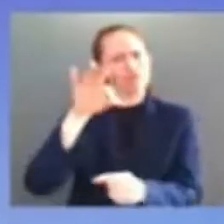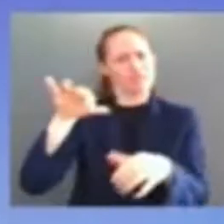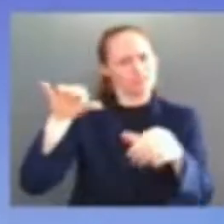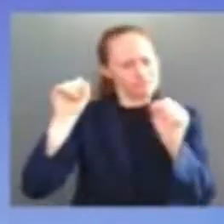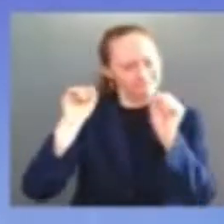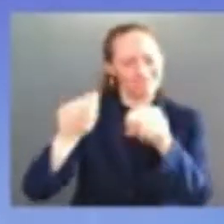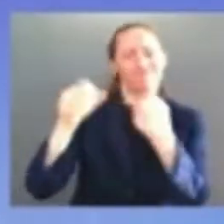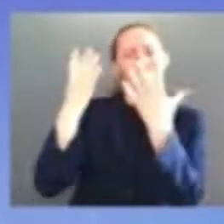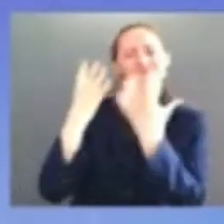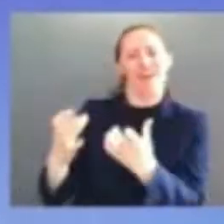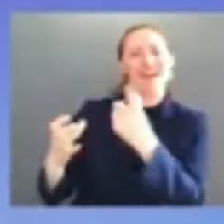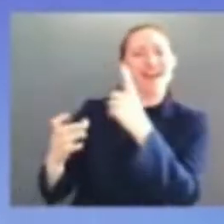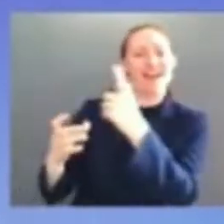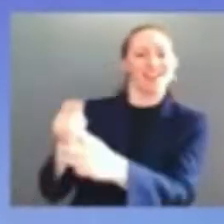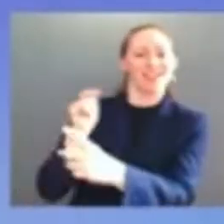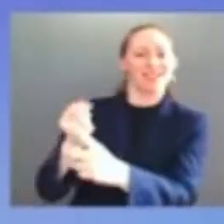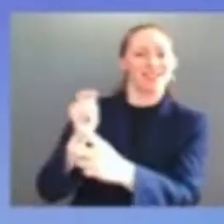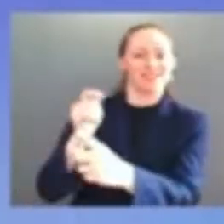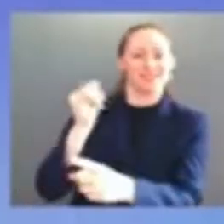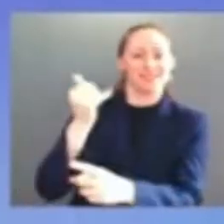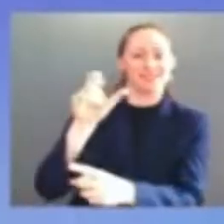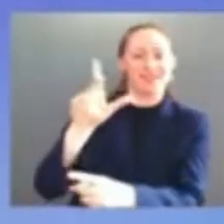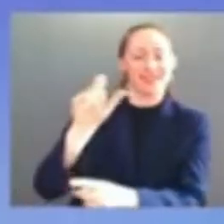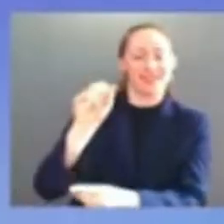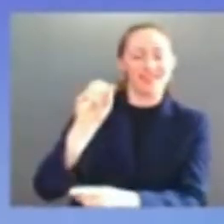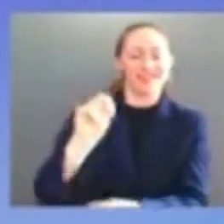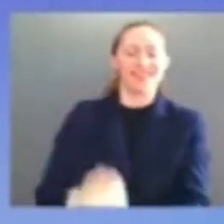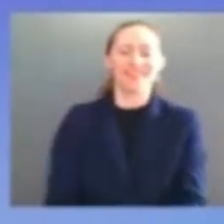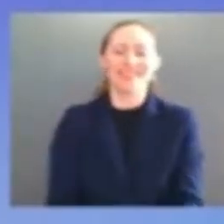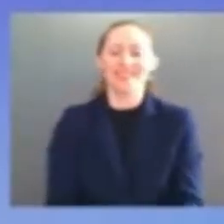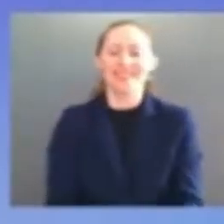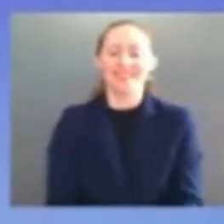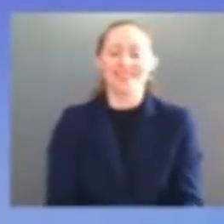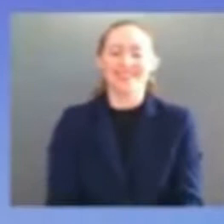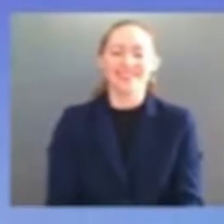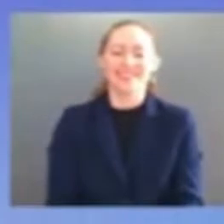i always believed that the bipartisan vote was possible and i hope i don't get him in